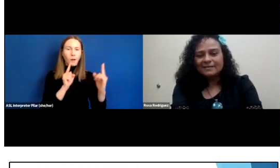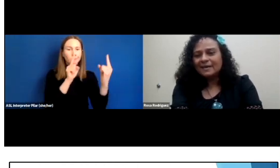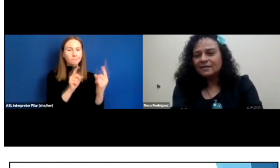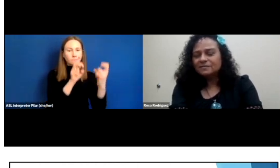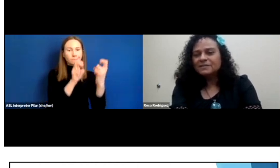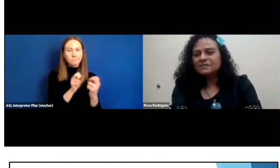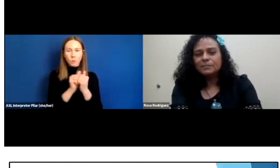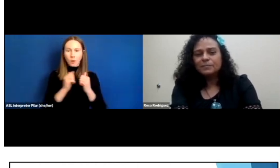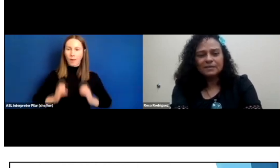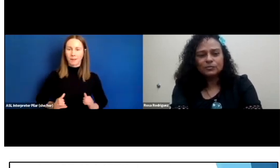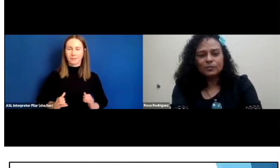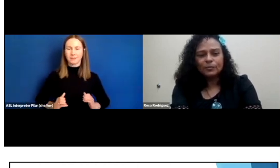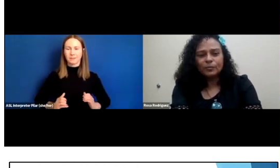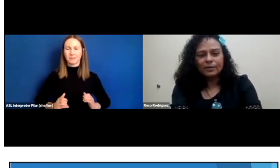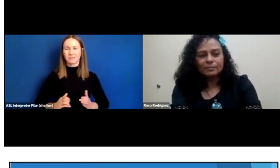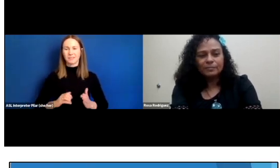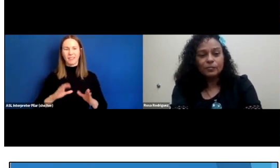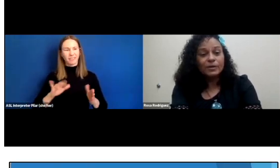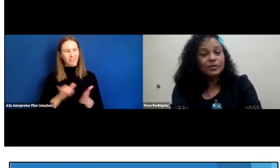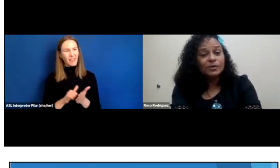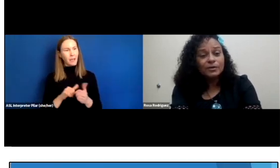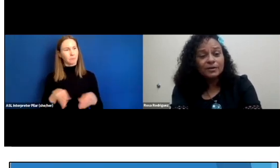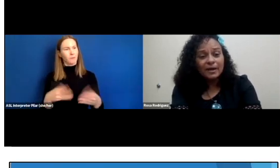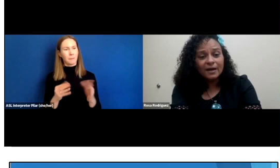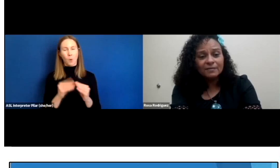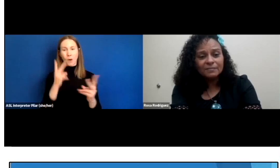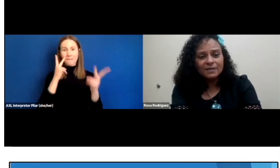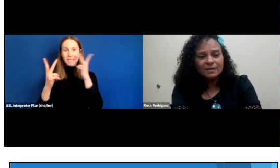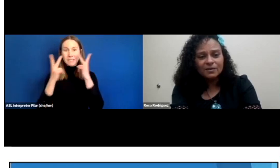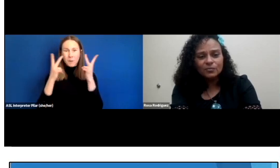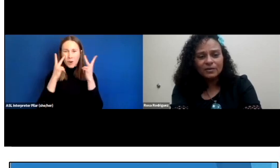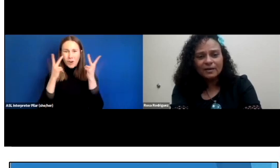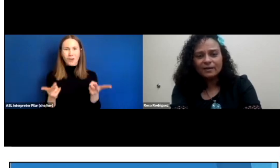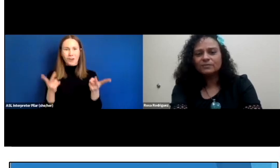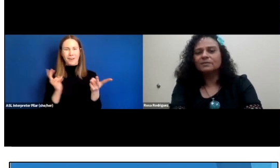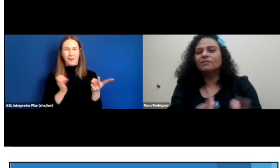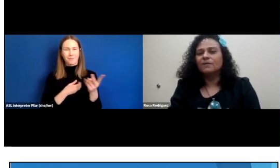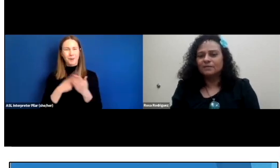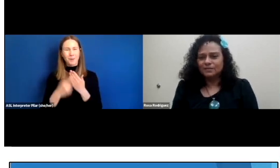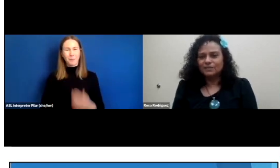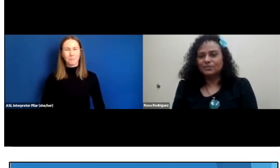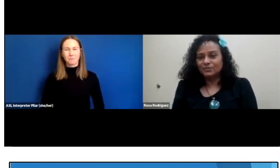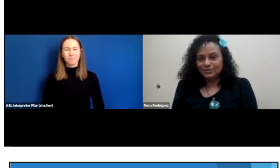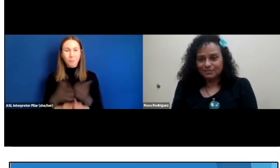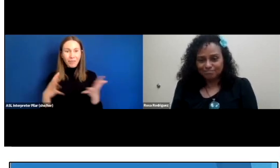And that gives visibility to our program. We could not be here without our volunteers.